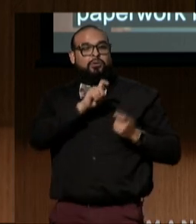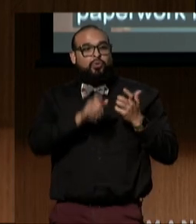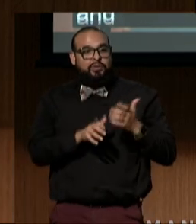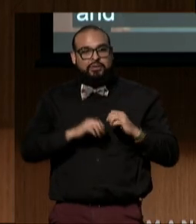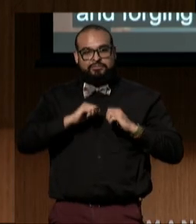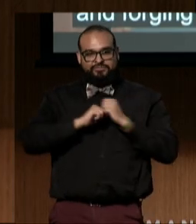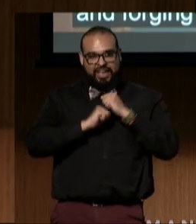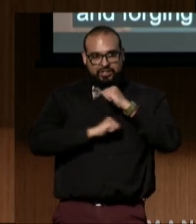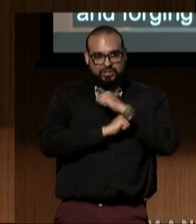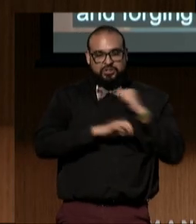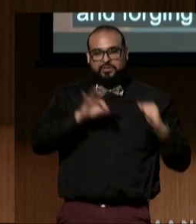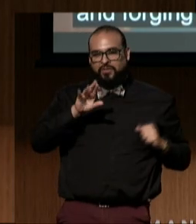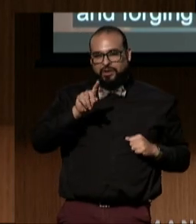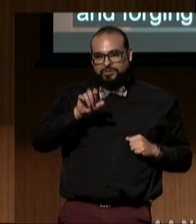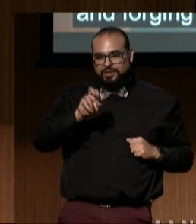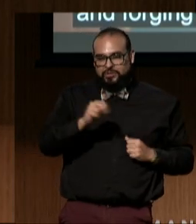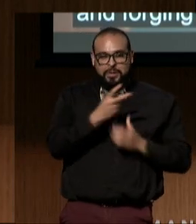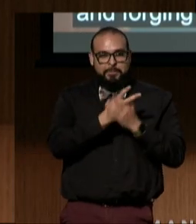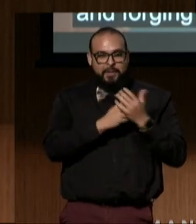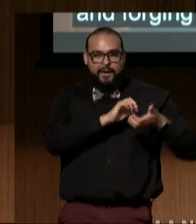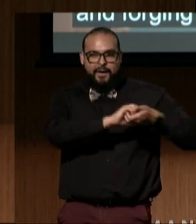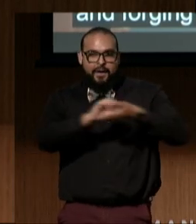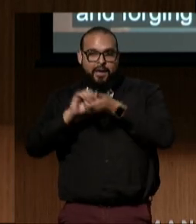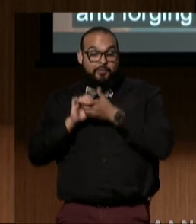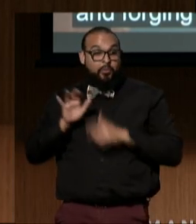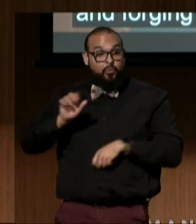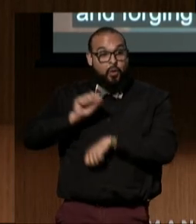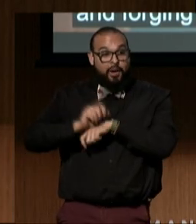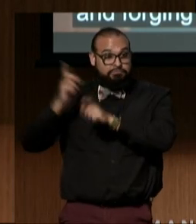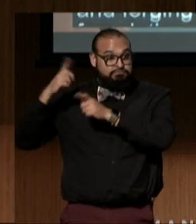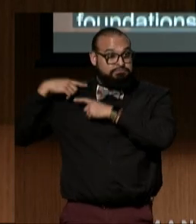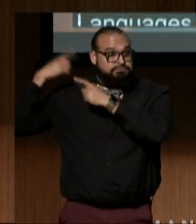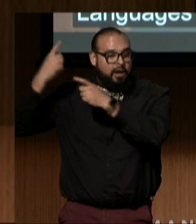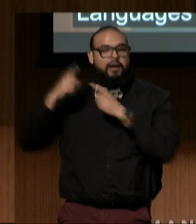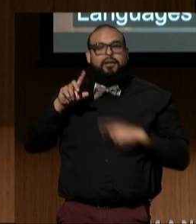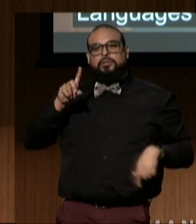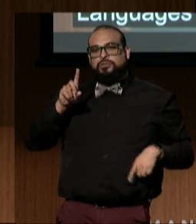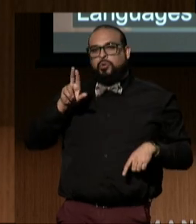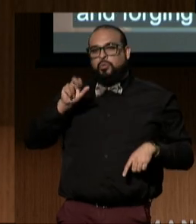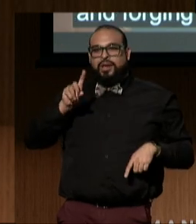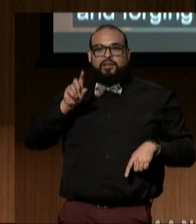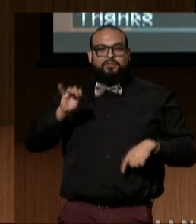Thanks in large part to her efforts over many years, DREDF received one of the first grants